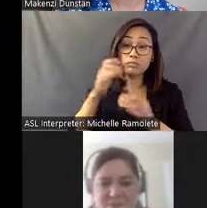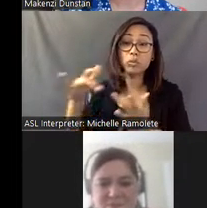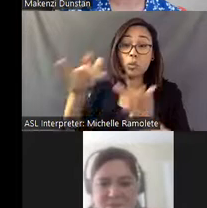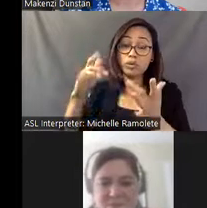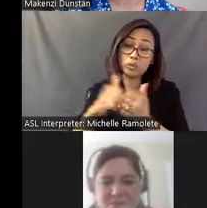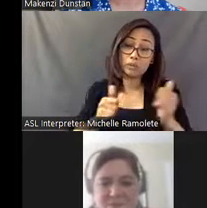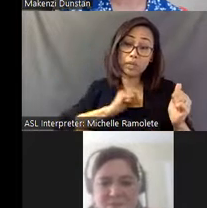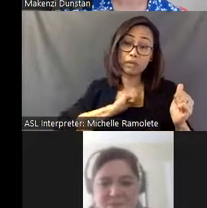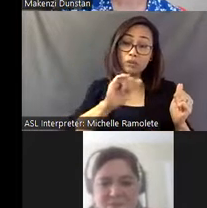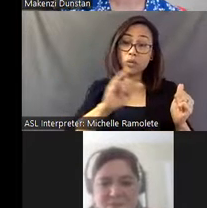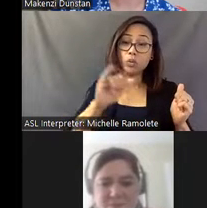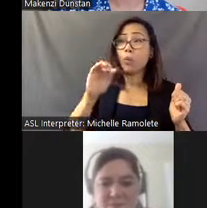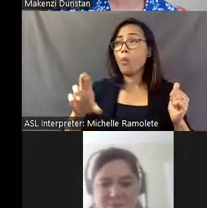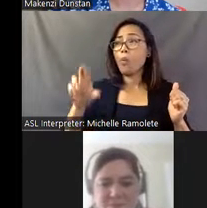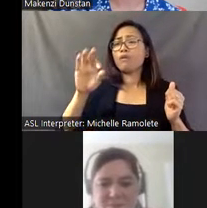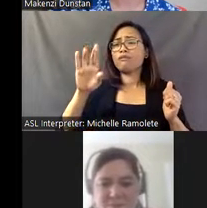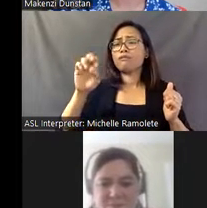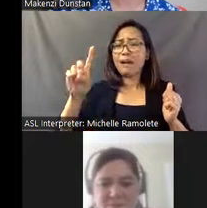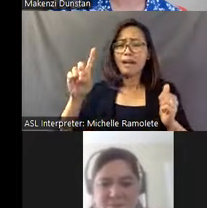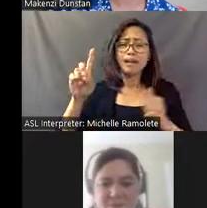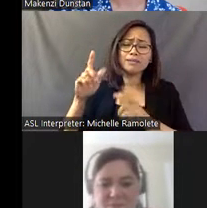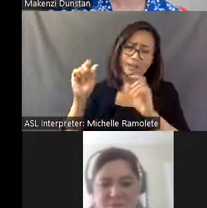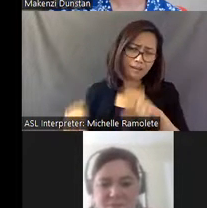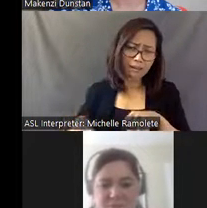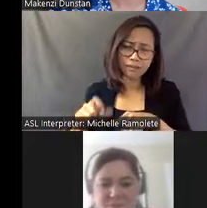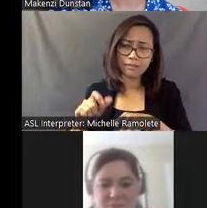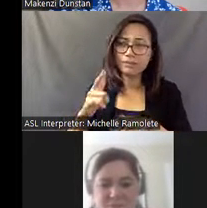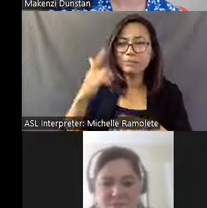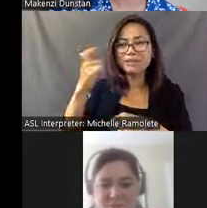like Fred Fussell, who knew Eddie Martin personally.